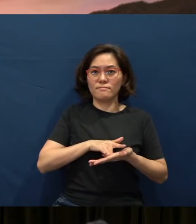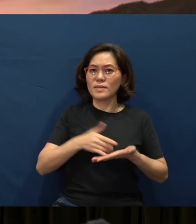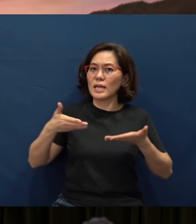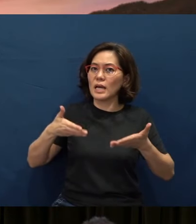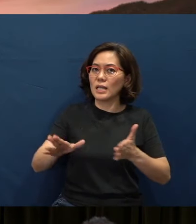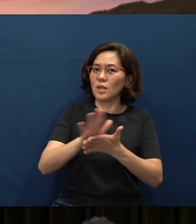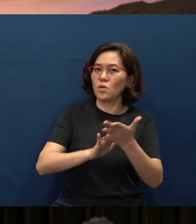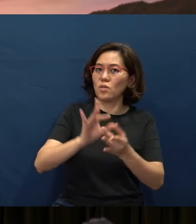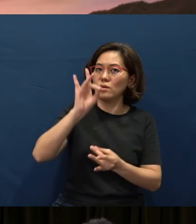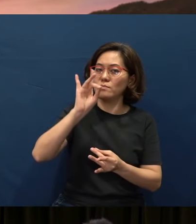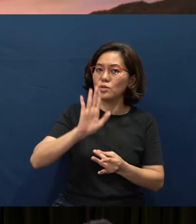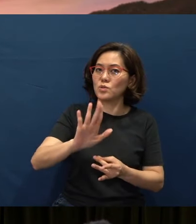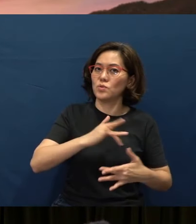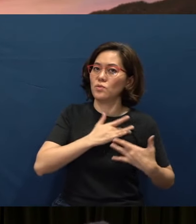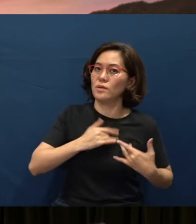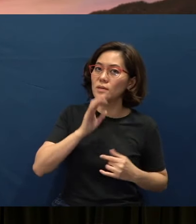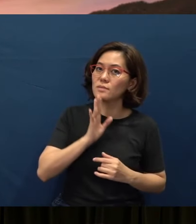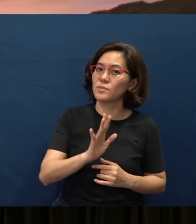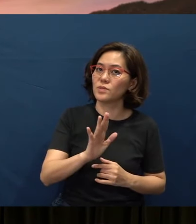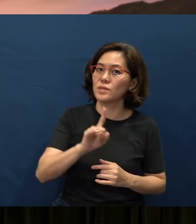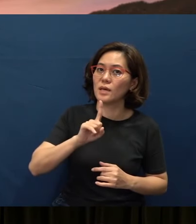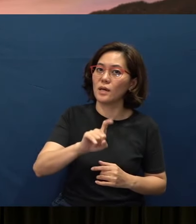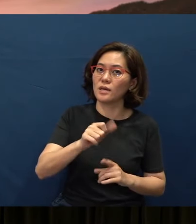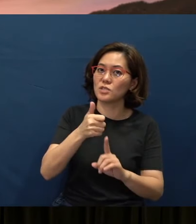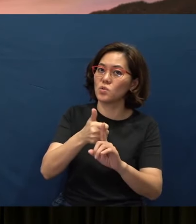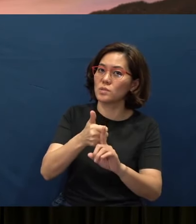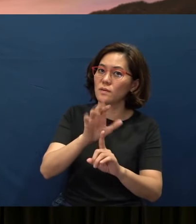to speak to your hearts and ask yourself this question: